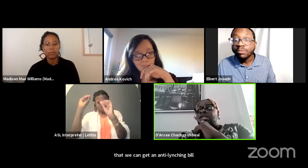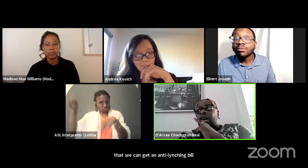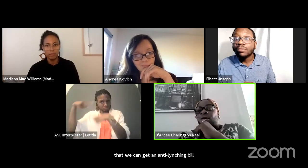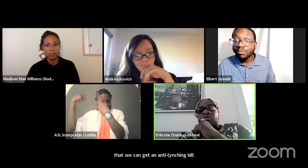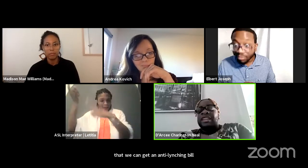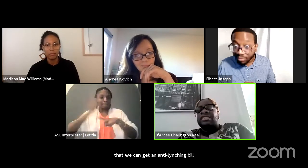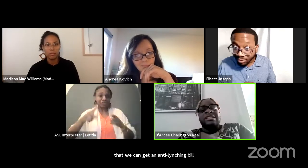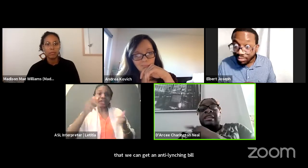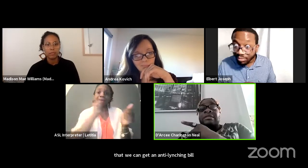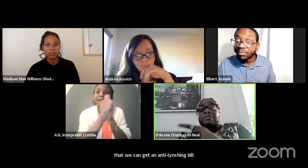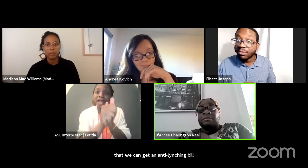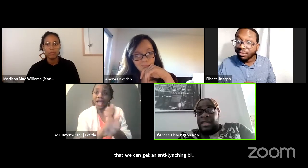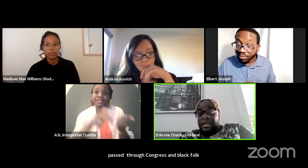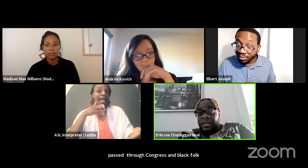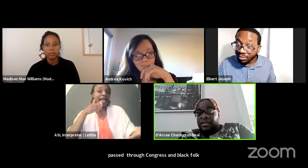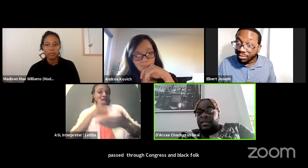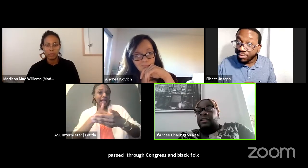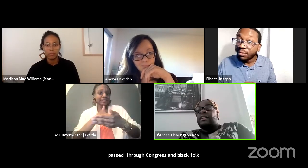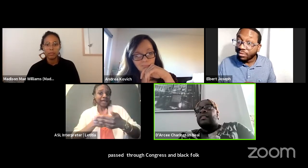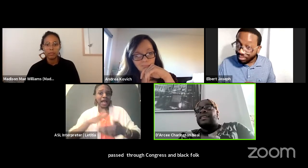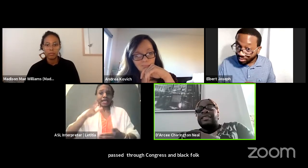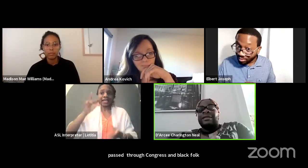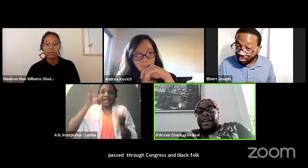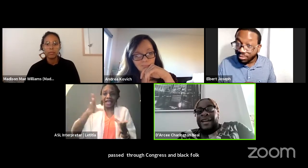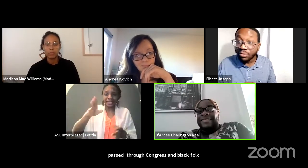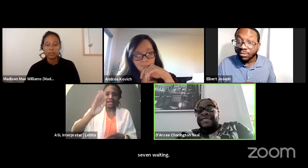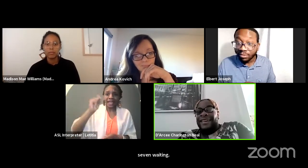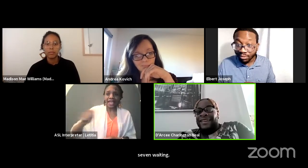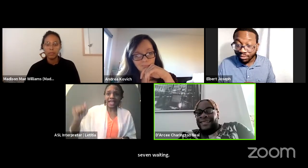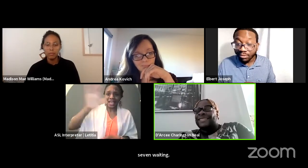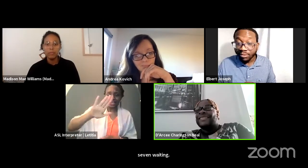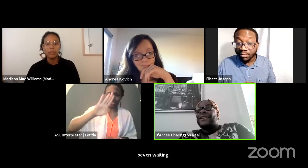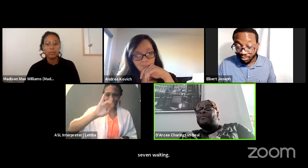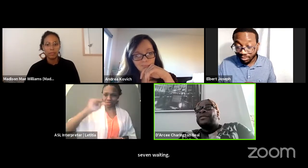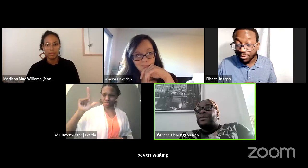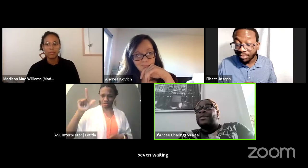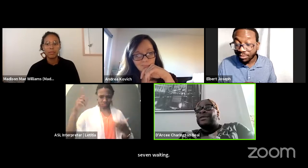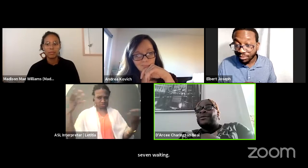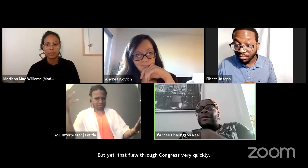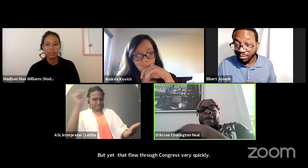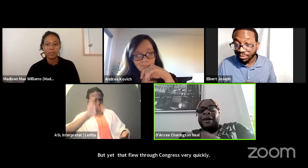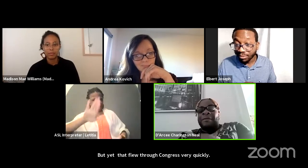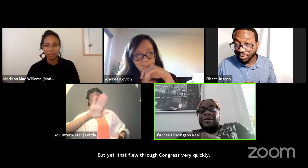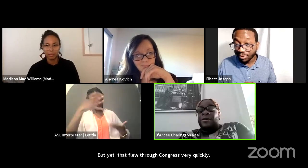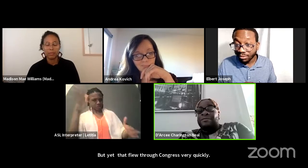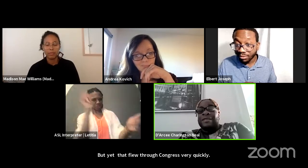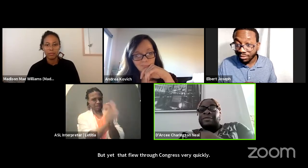So that just tells me that the United States due to the model minority myth,